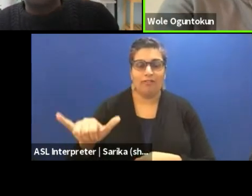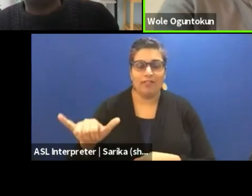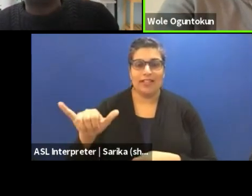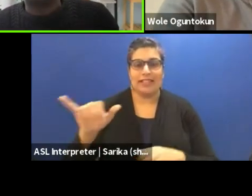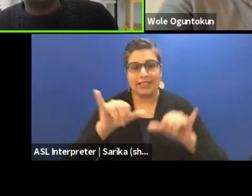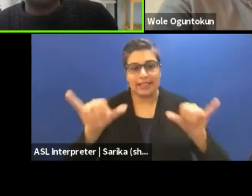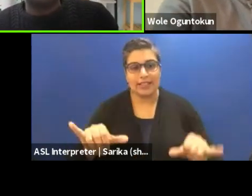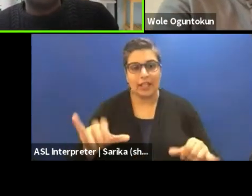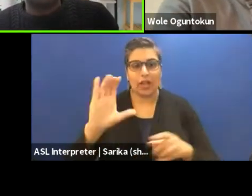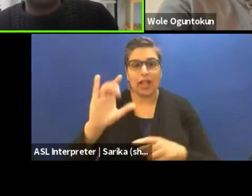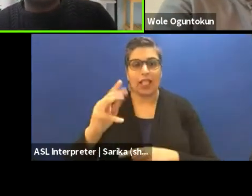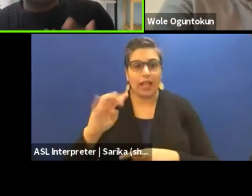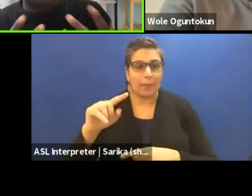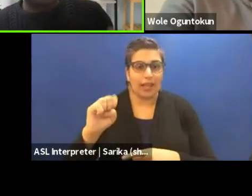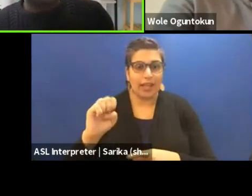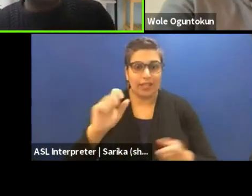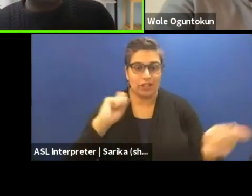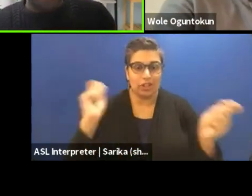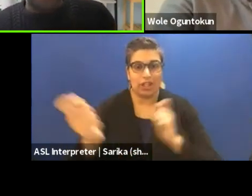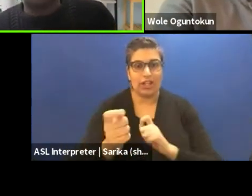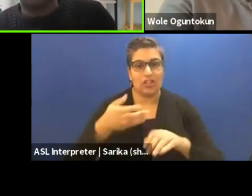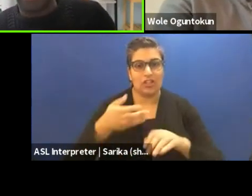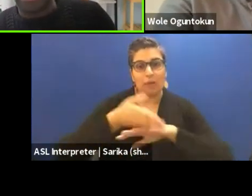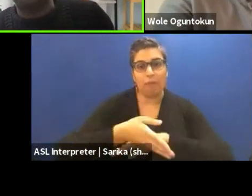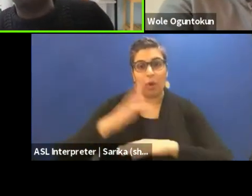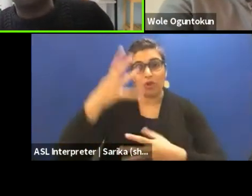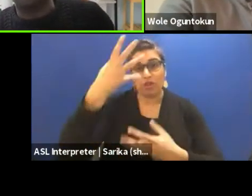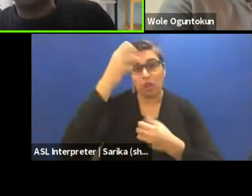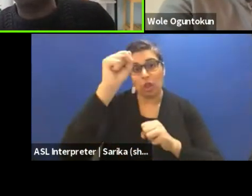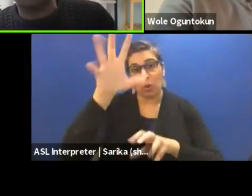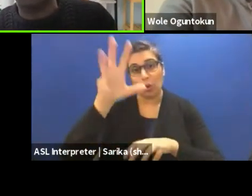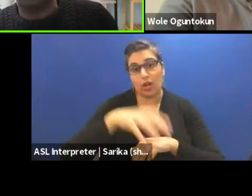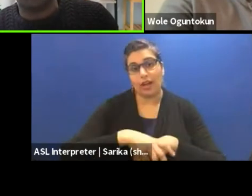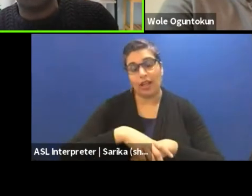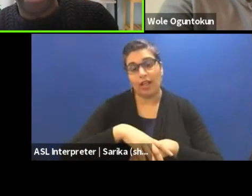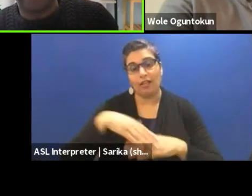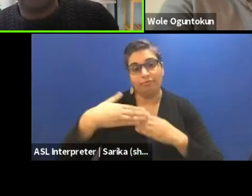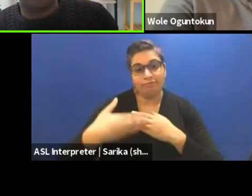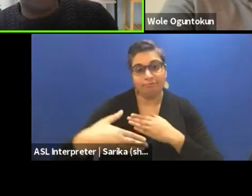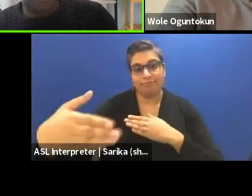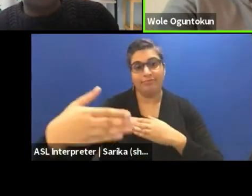and postcolonial legacies. I also wanna add that Adham is a PhD candidate